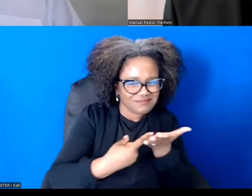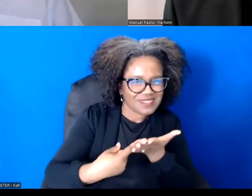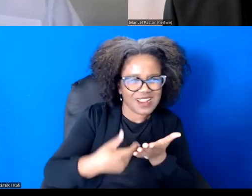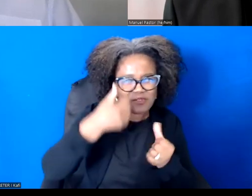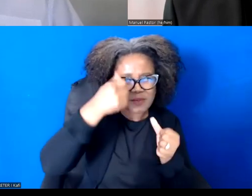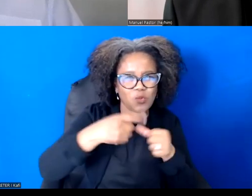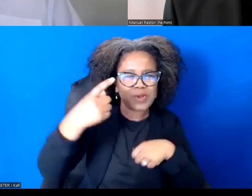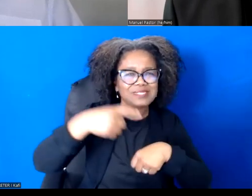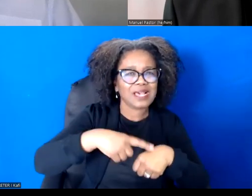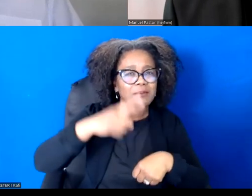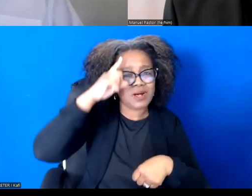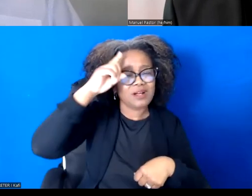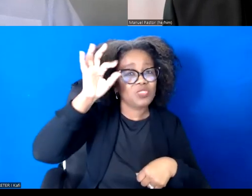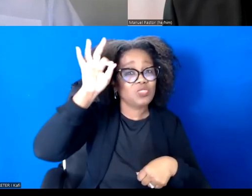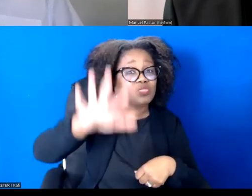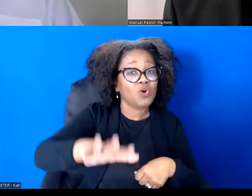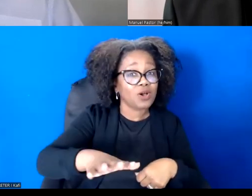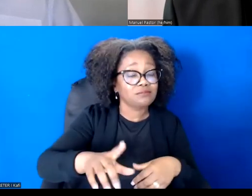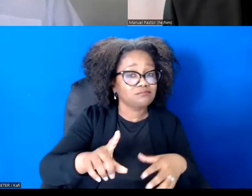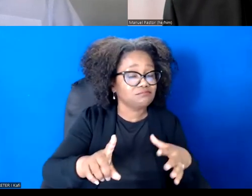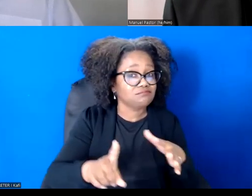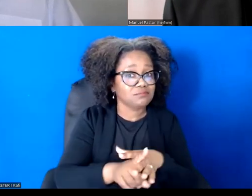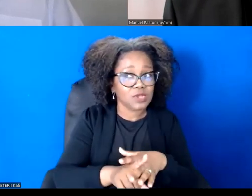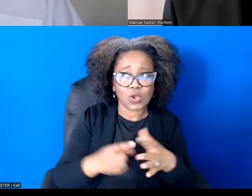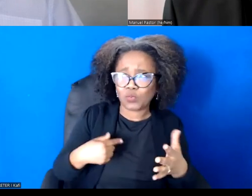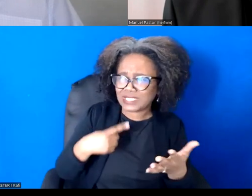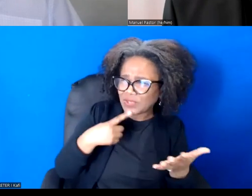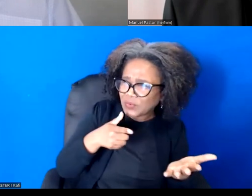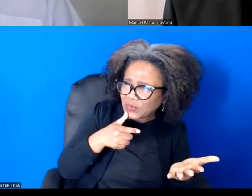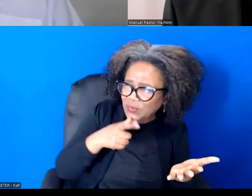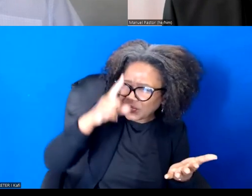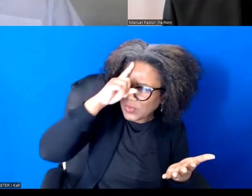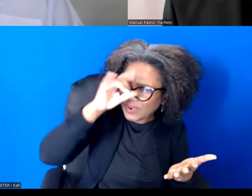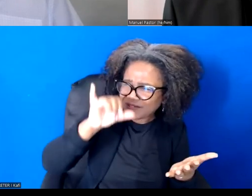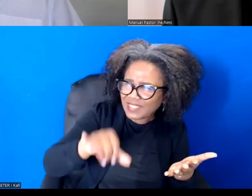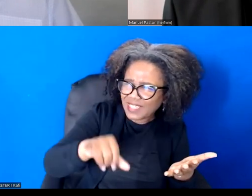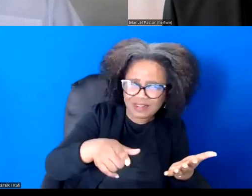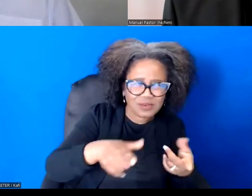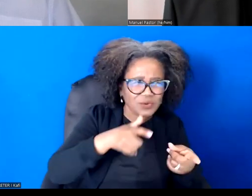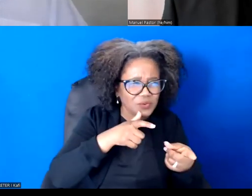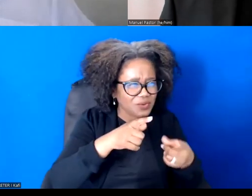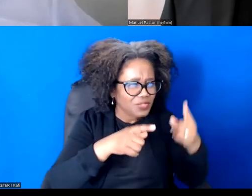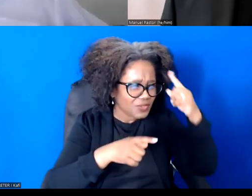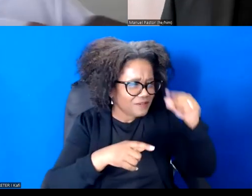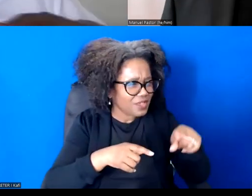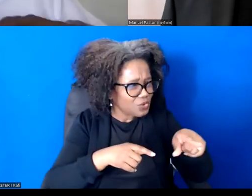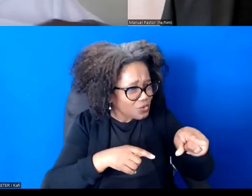Was it John? Was it Michael? And literally, you couldn't tell where the thoughts came from. And they were just sort of circulating.